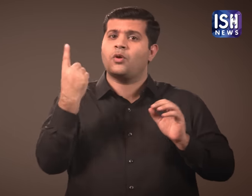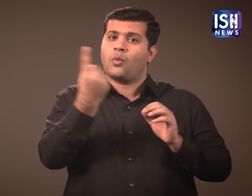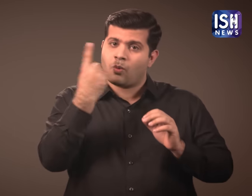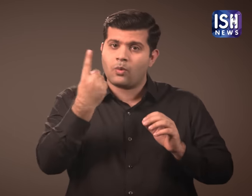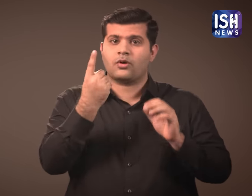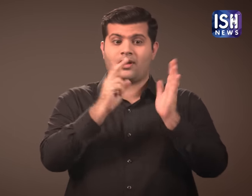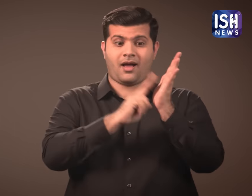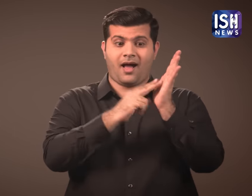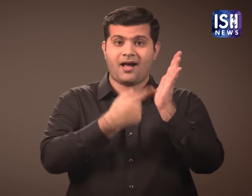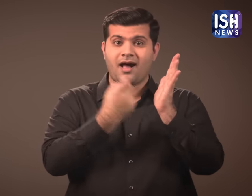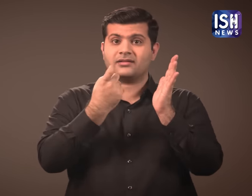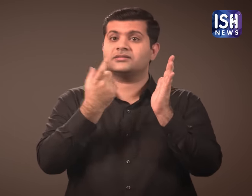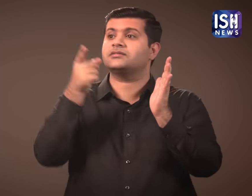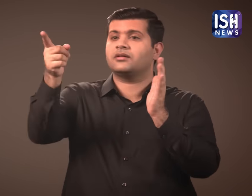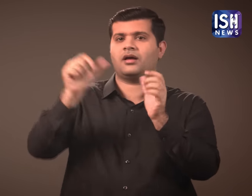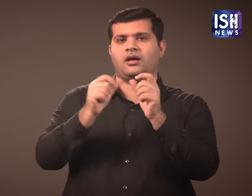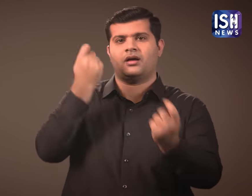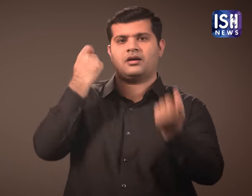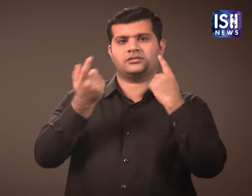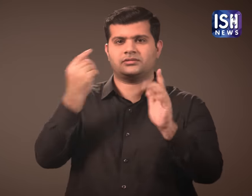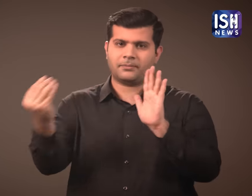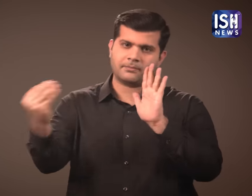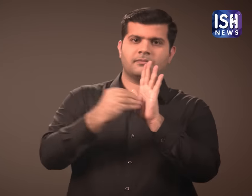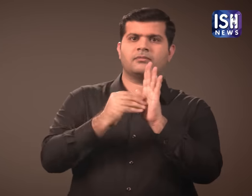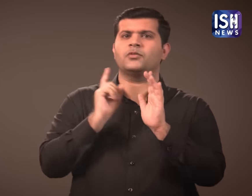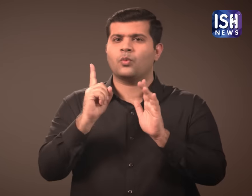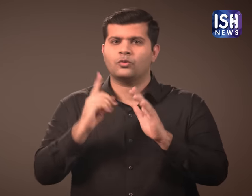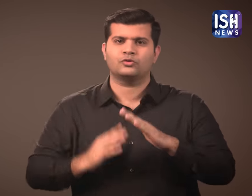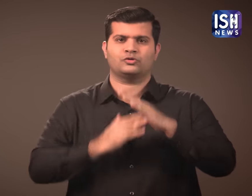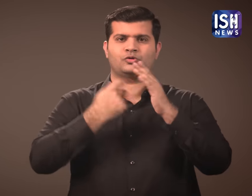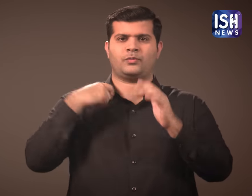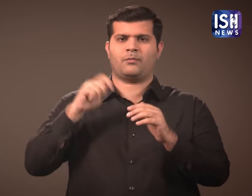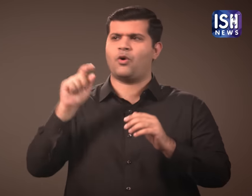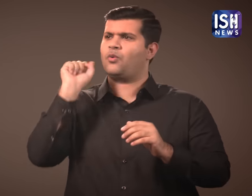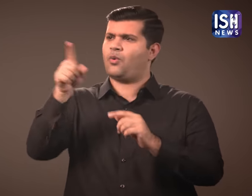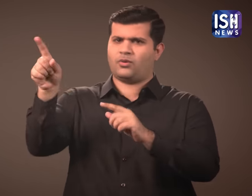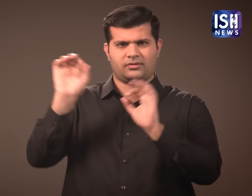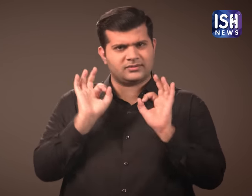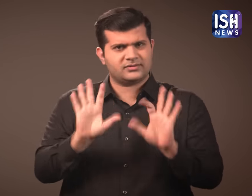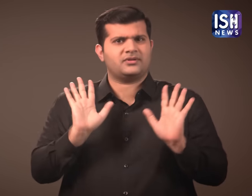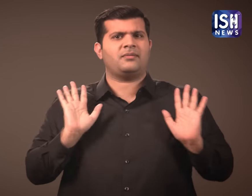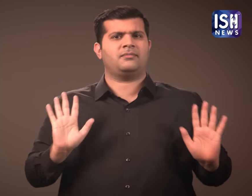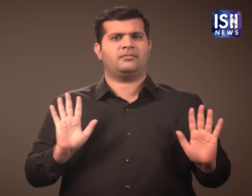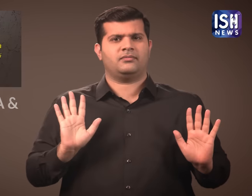It was implemented in Assam only as per the Supreme Courts orders.